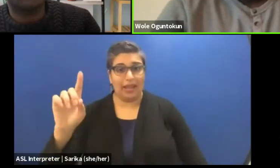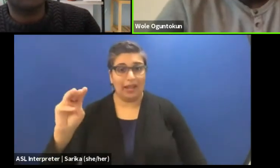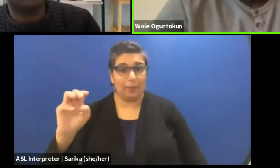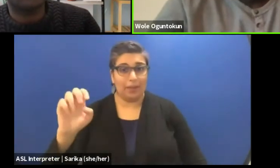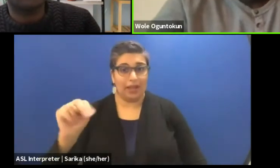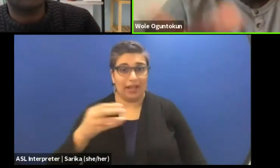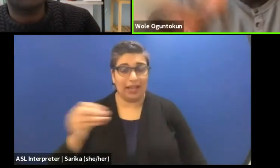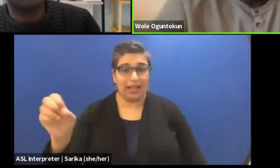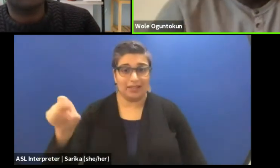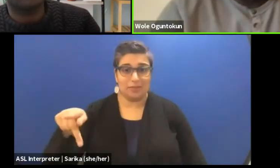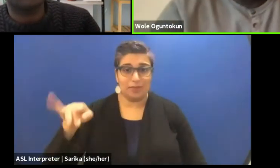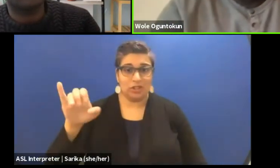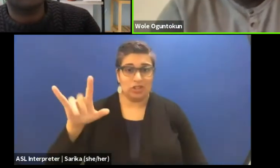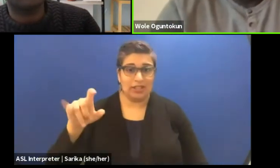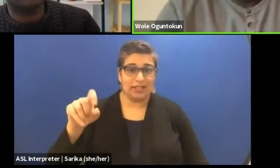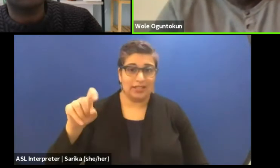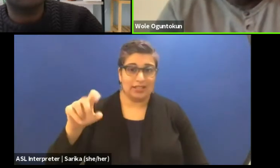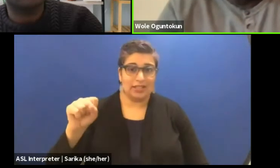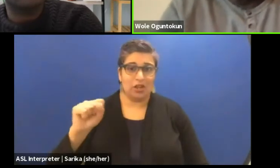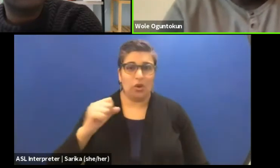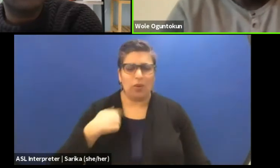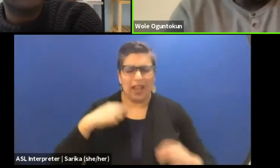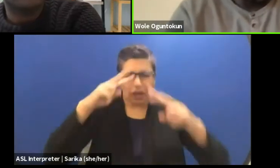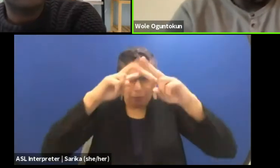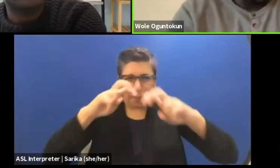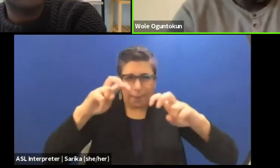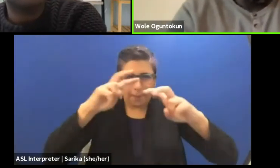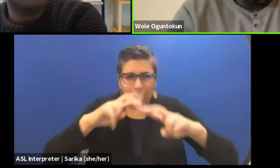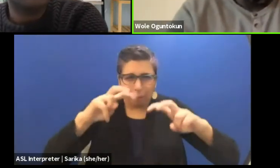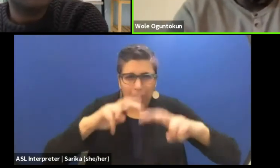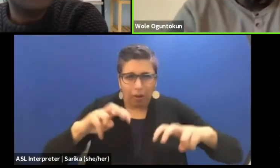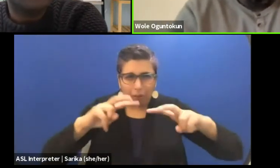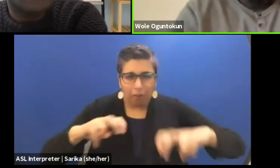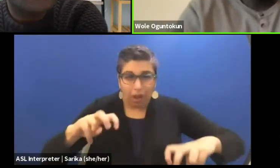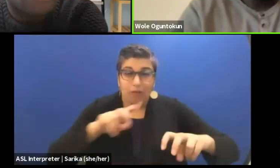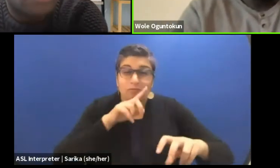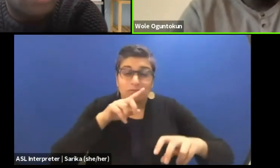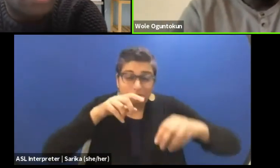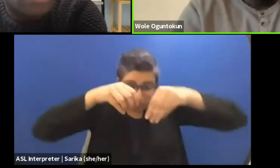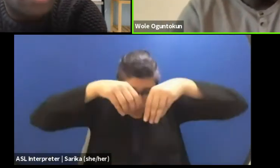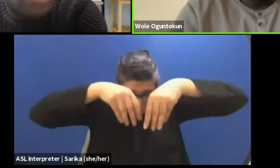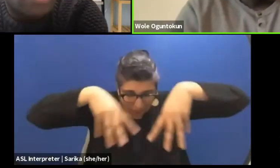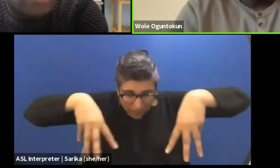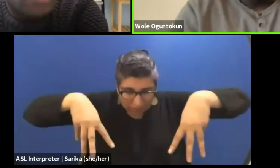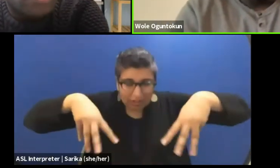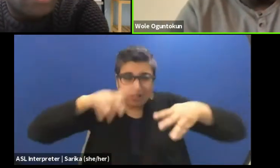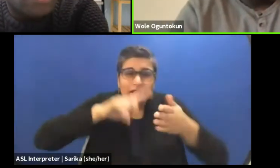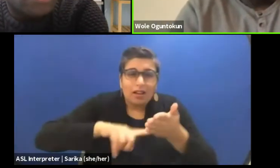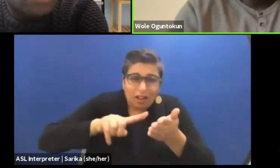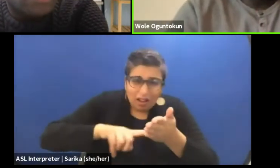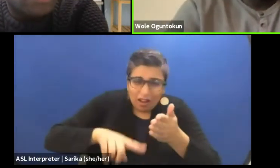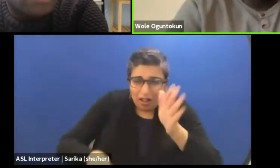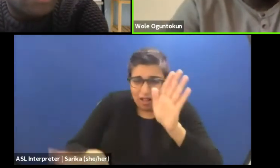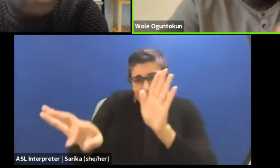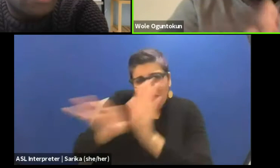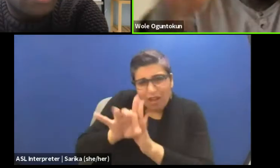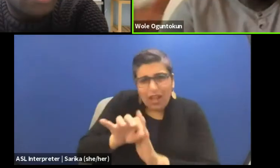we had to break it down to its true meaning. We had to break it down to it's true meaning because for those who might have read it,